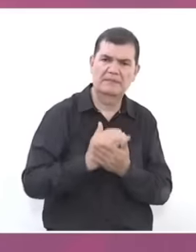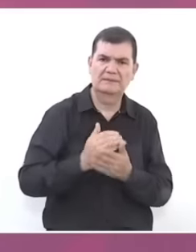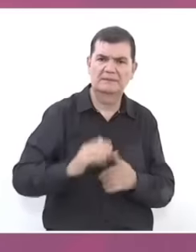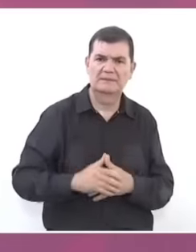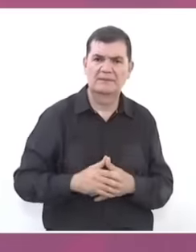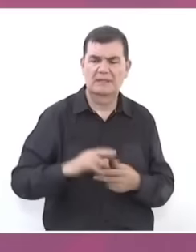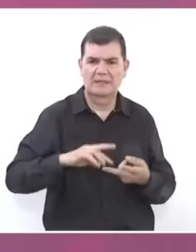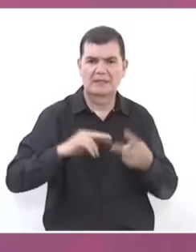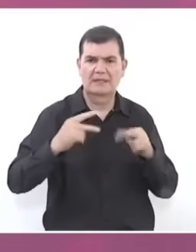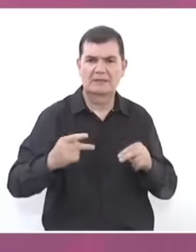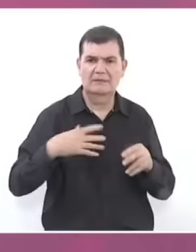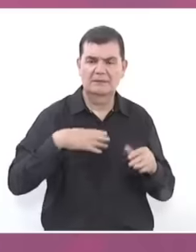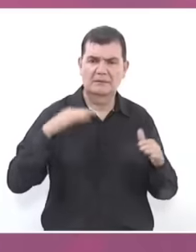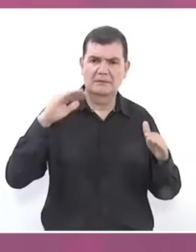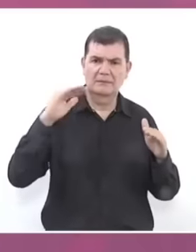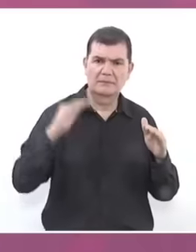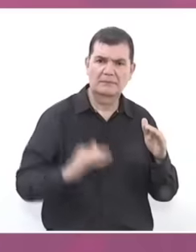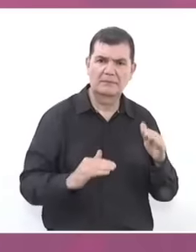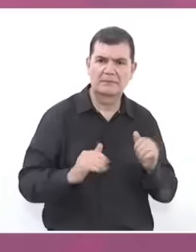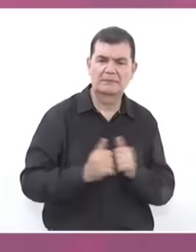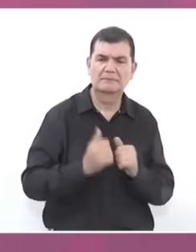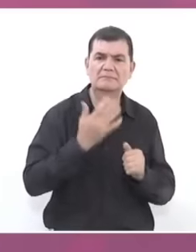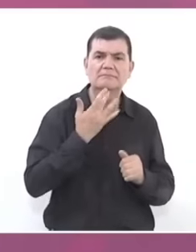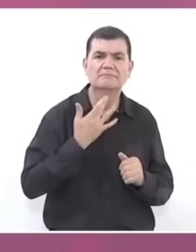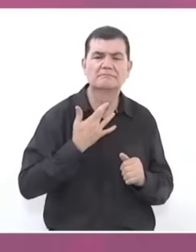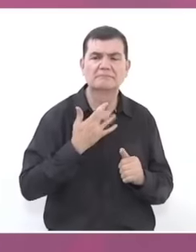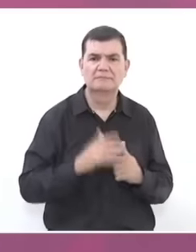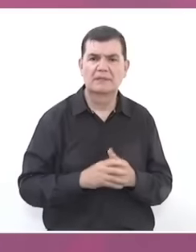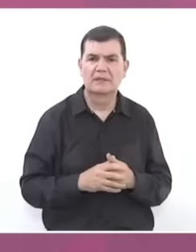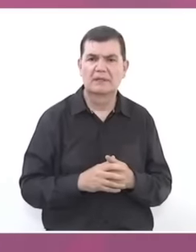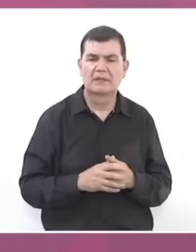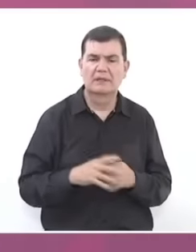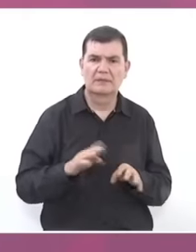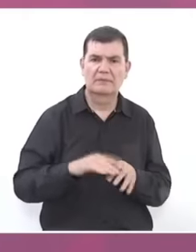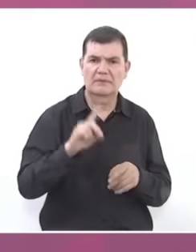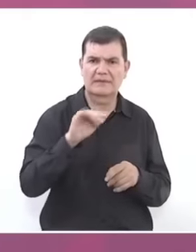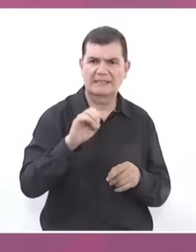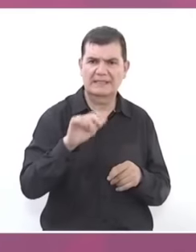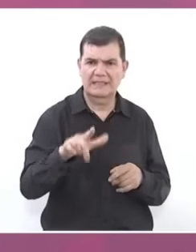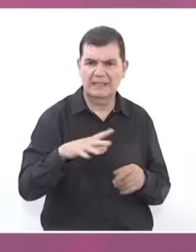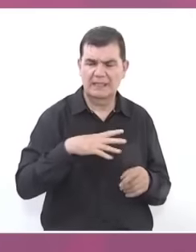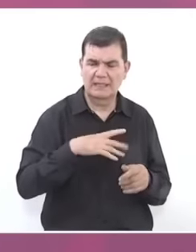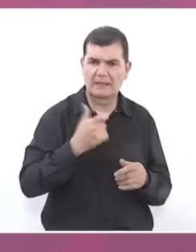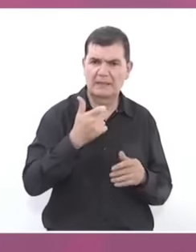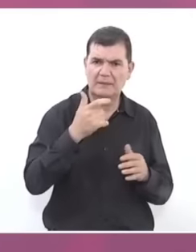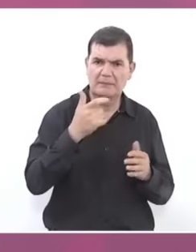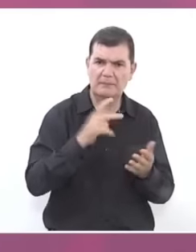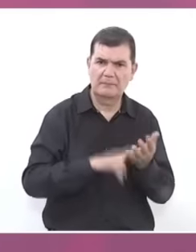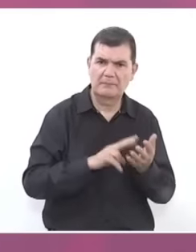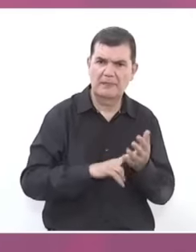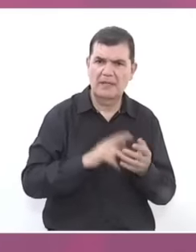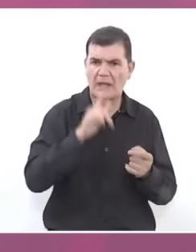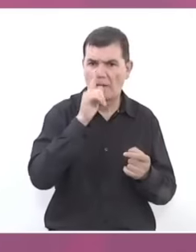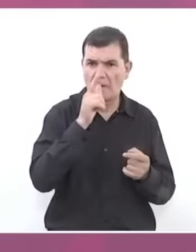contrary, has lowered the price of gasoline. The price of diesel. The price of electricity. It is